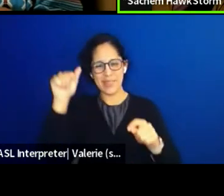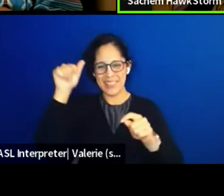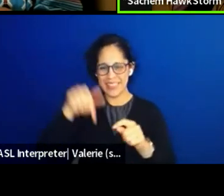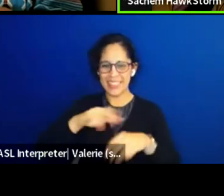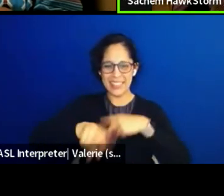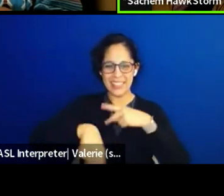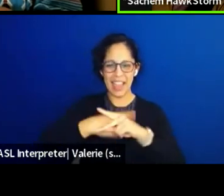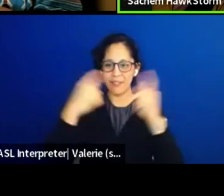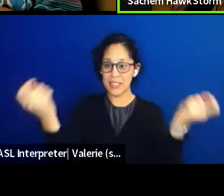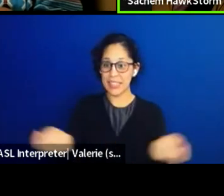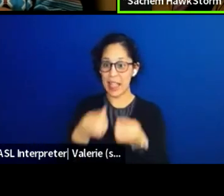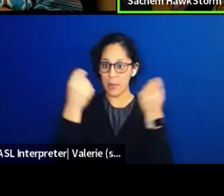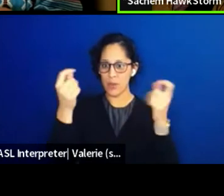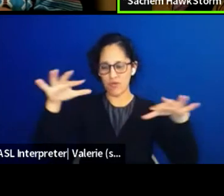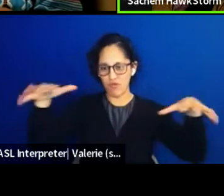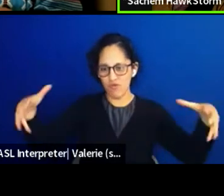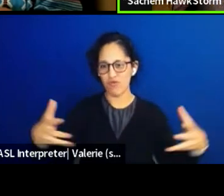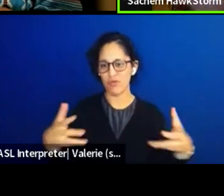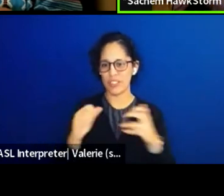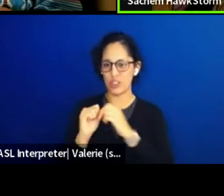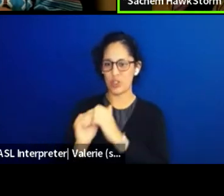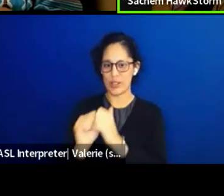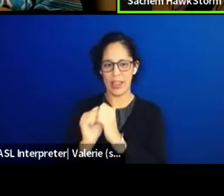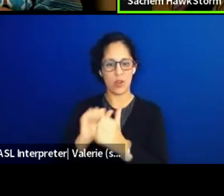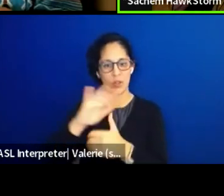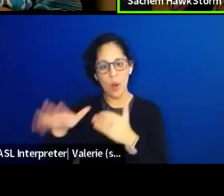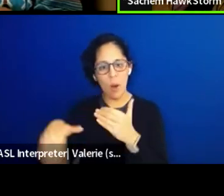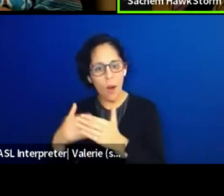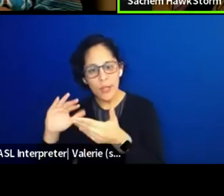all of the communities of the Yawanawa, all of the communities of the Katukina